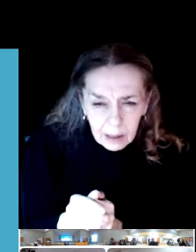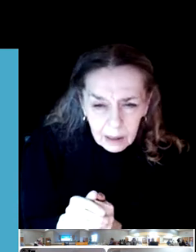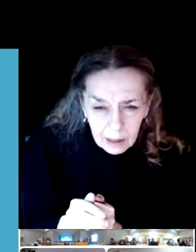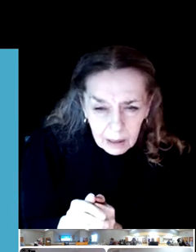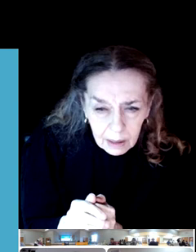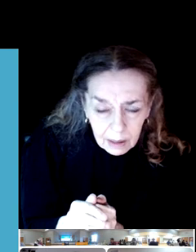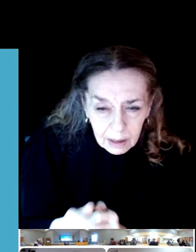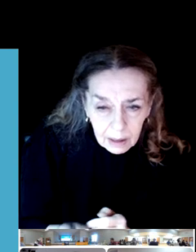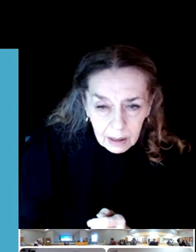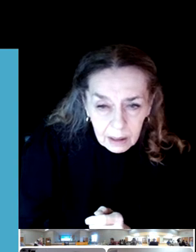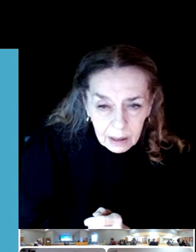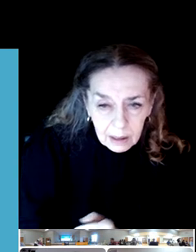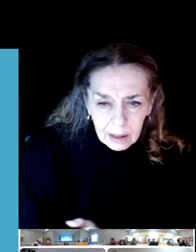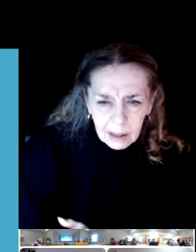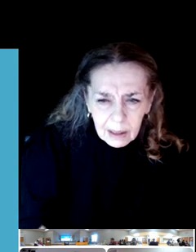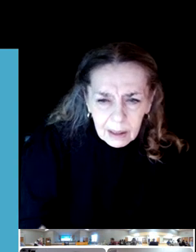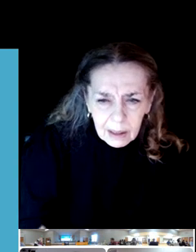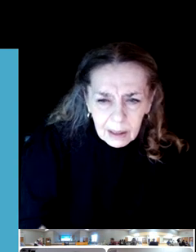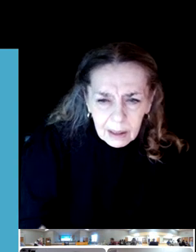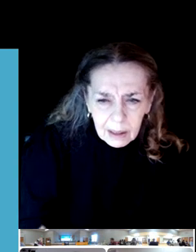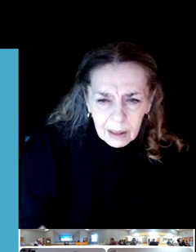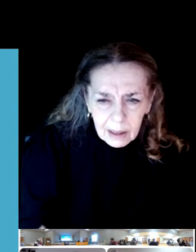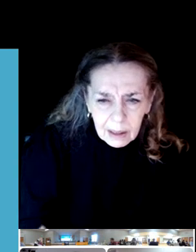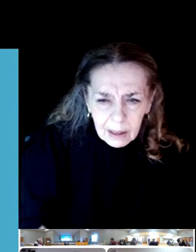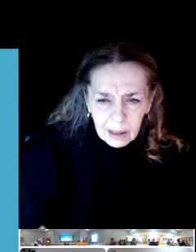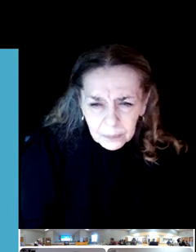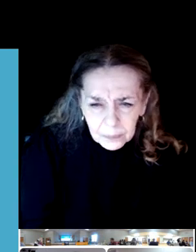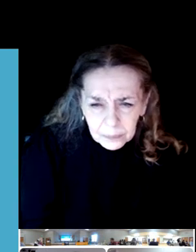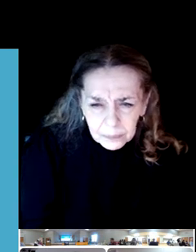adding courts where the current horseshoe pits on I street?